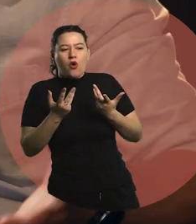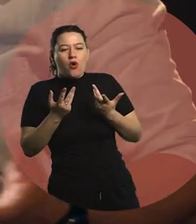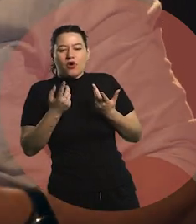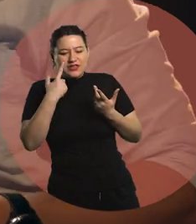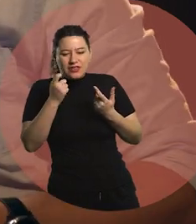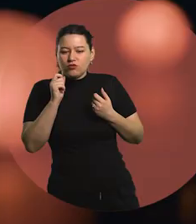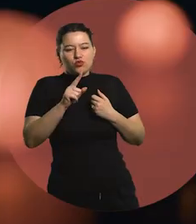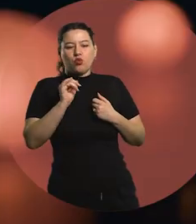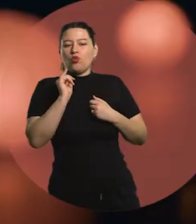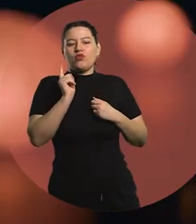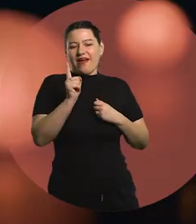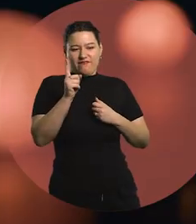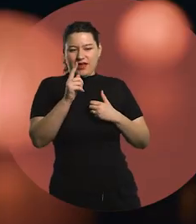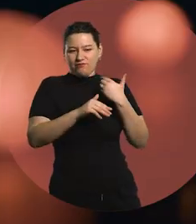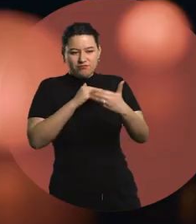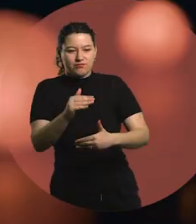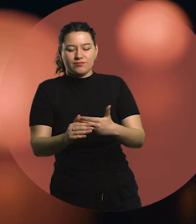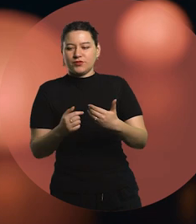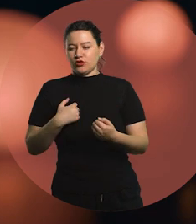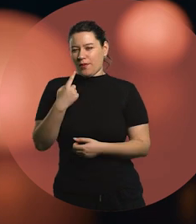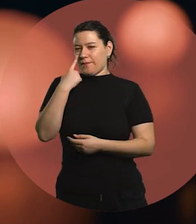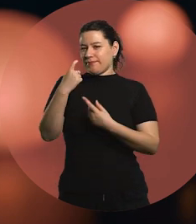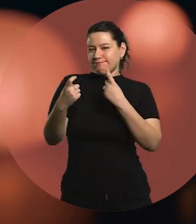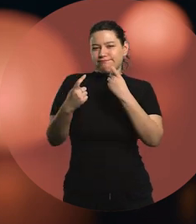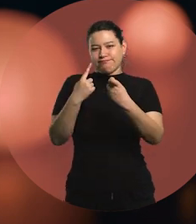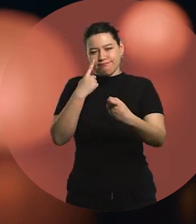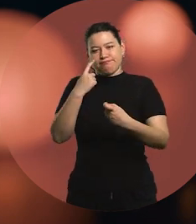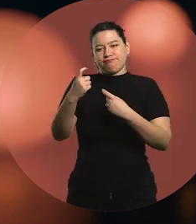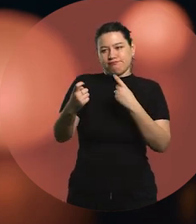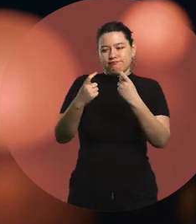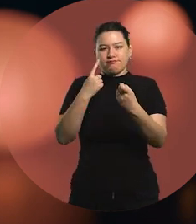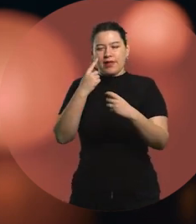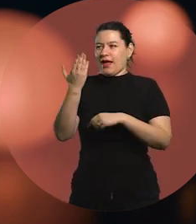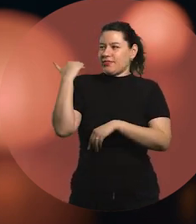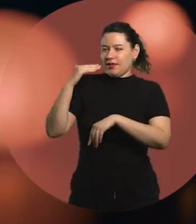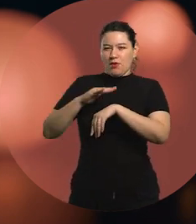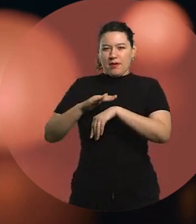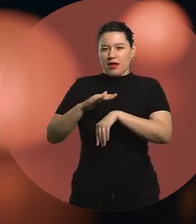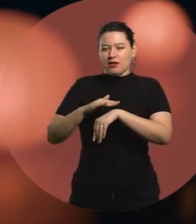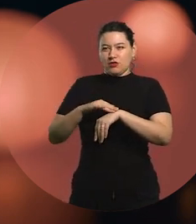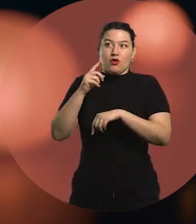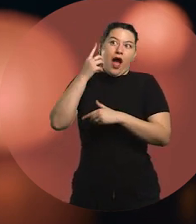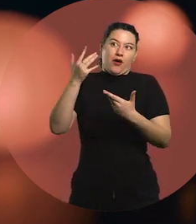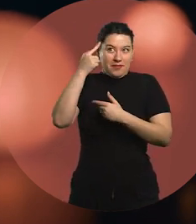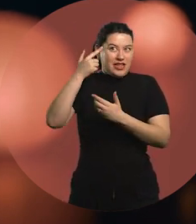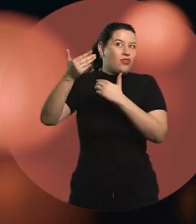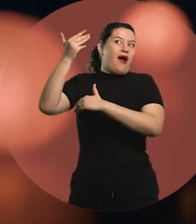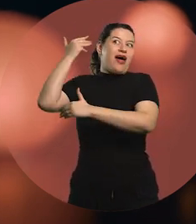What I realized back then, and looking back,